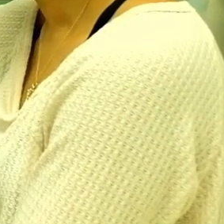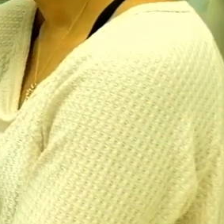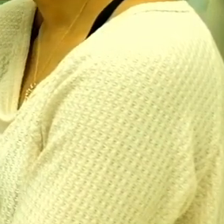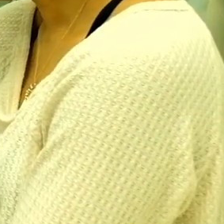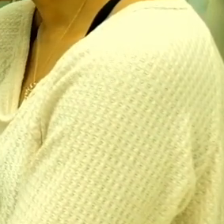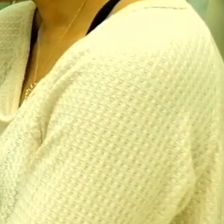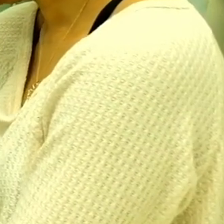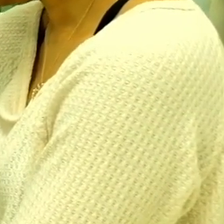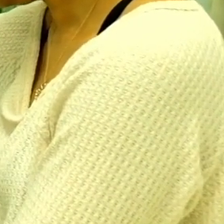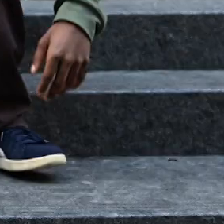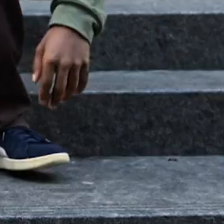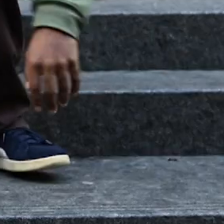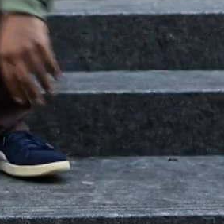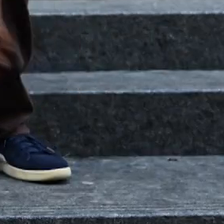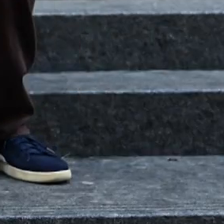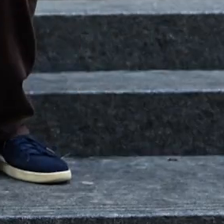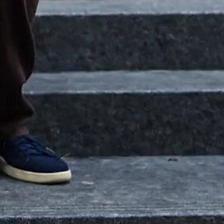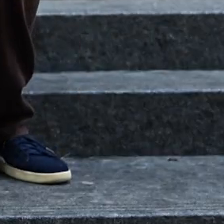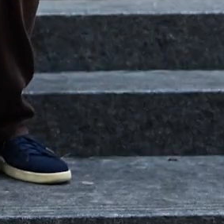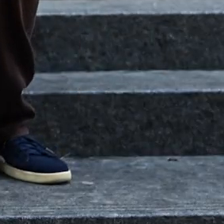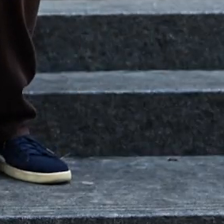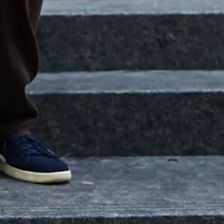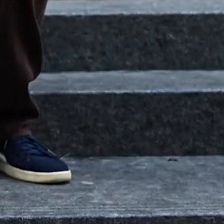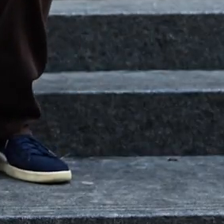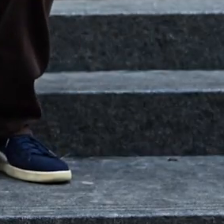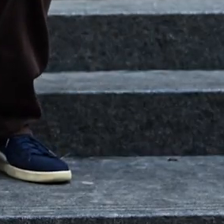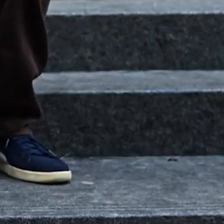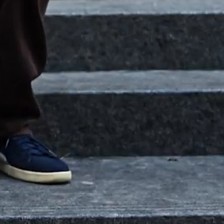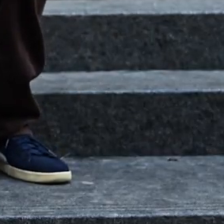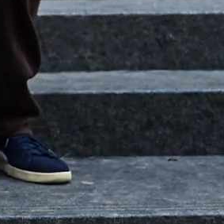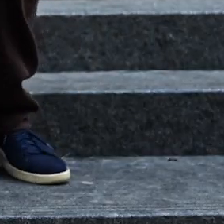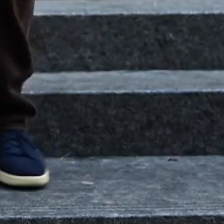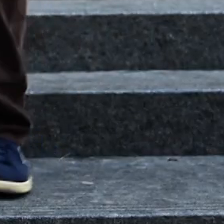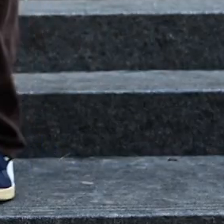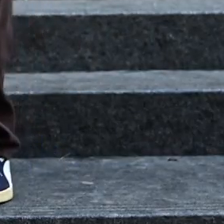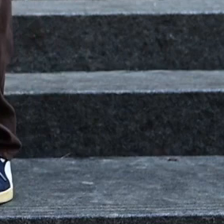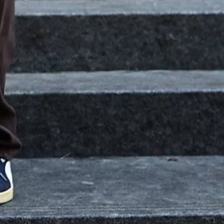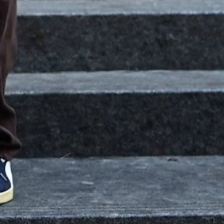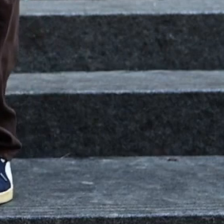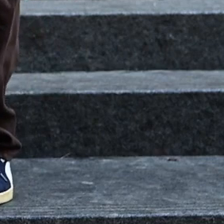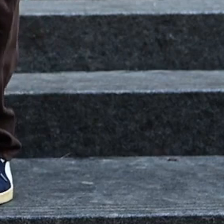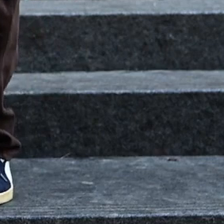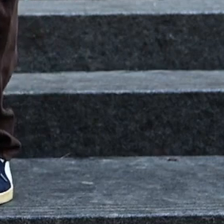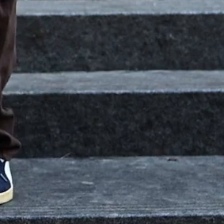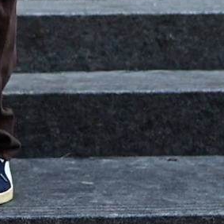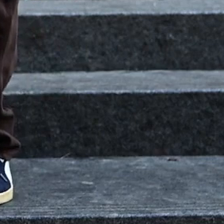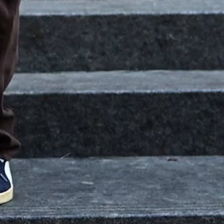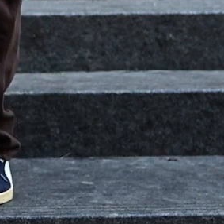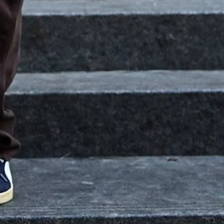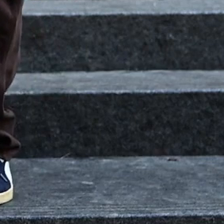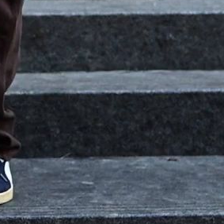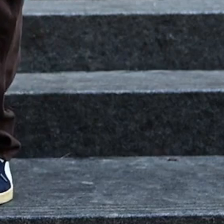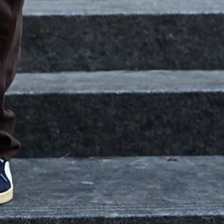It is the pursuit of dreams in the name of equity, opportunity, and social justice.